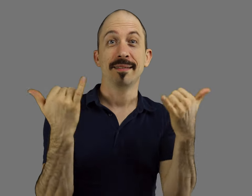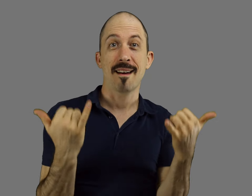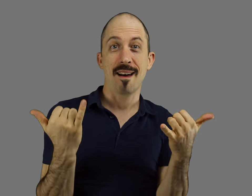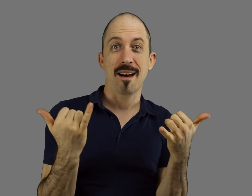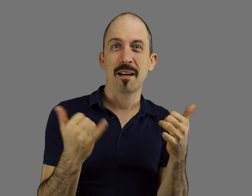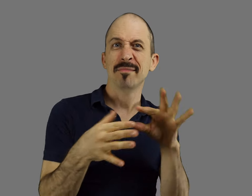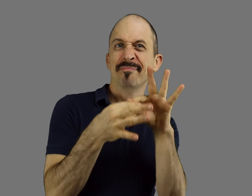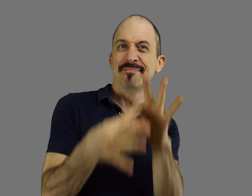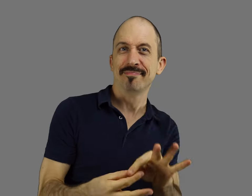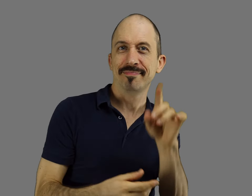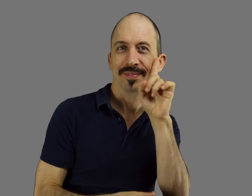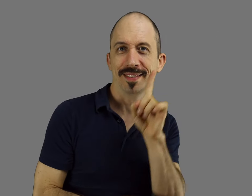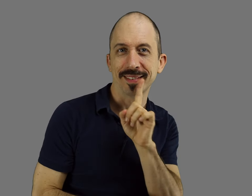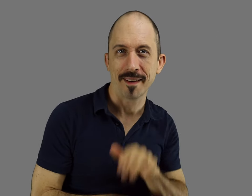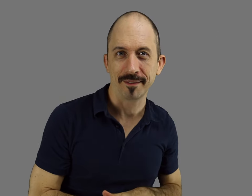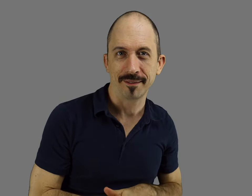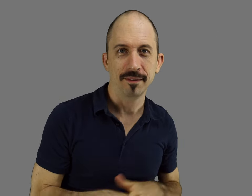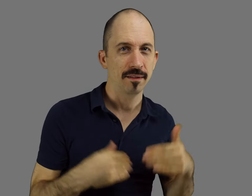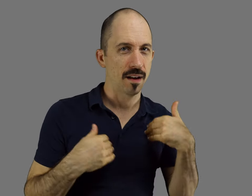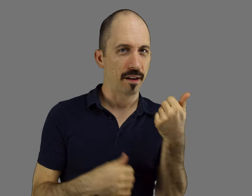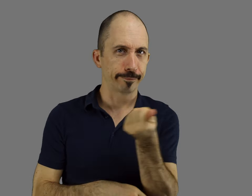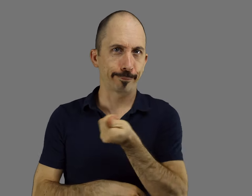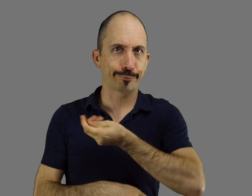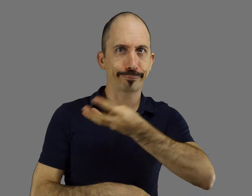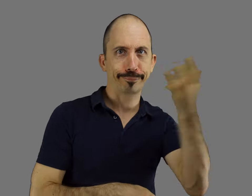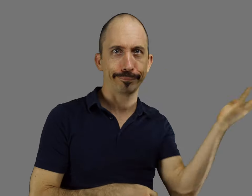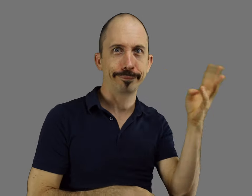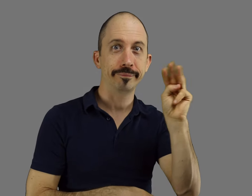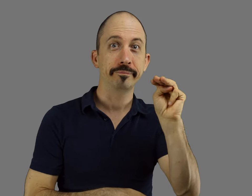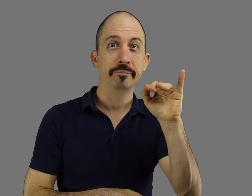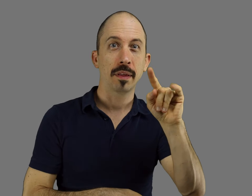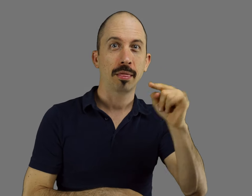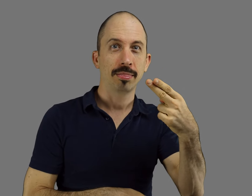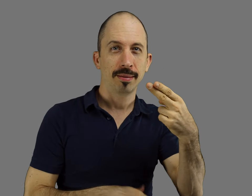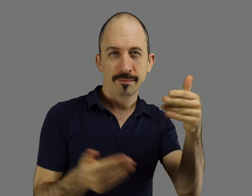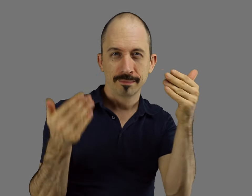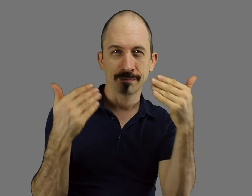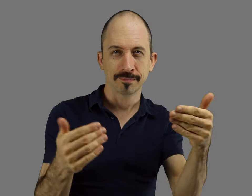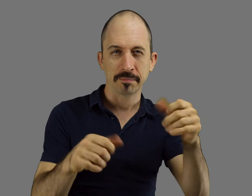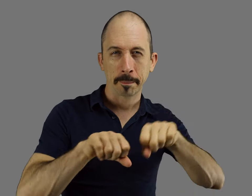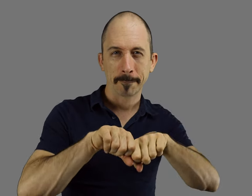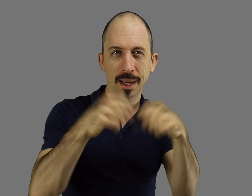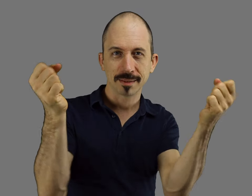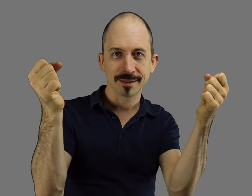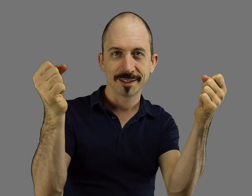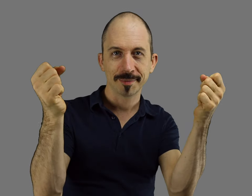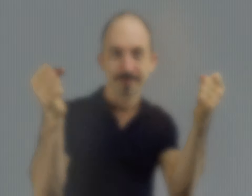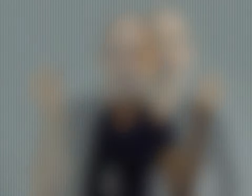Now, about Deafness - there are several myths. Let's go ahead and bust 'em.